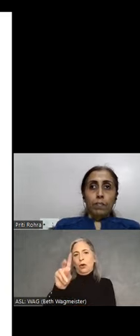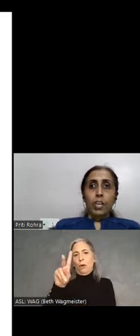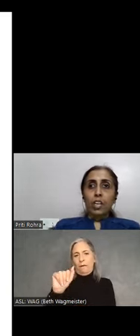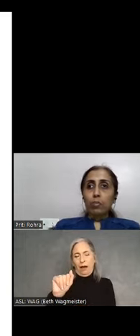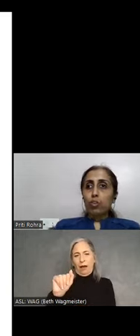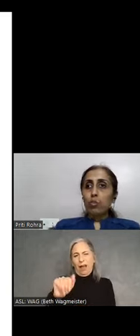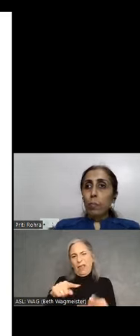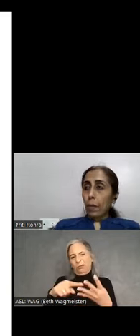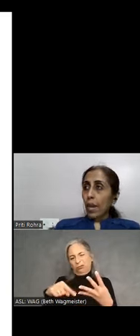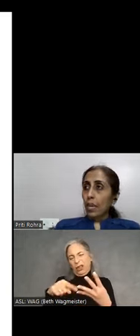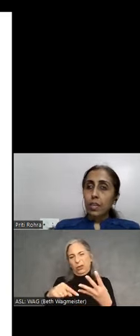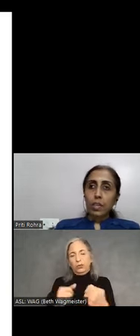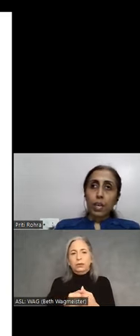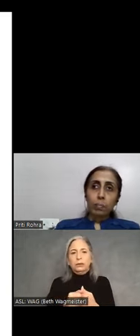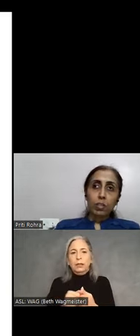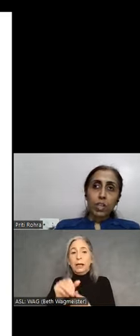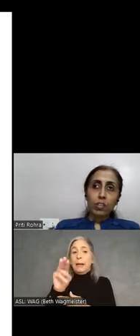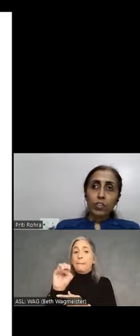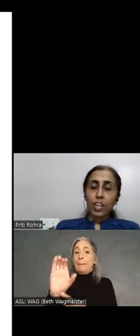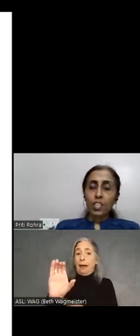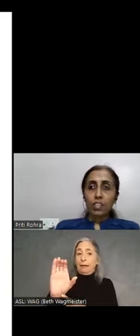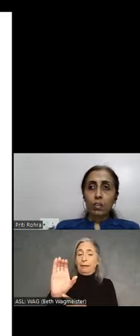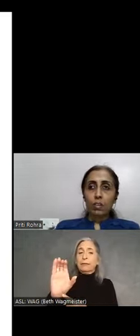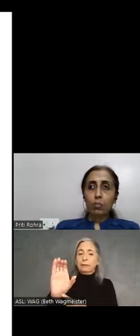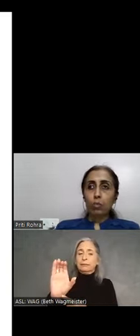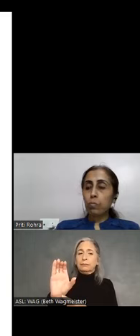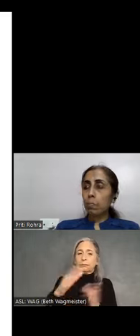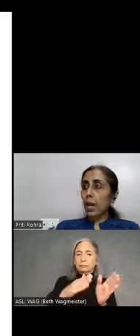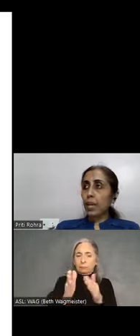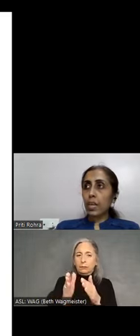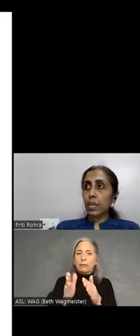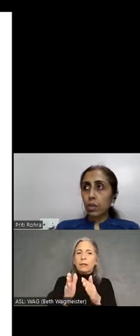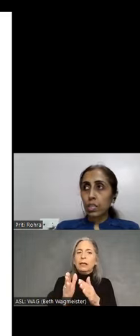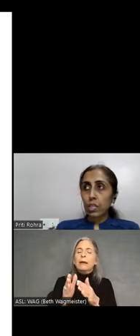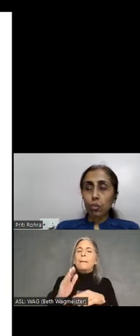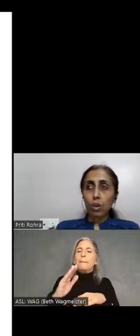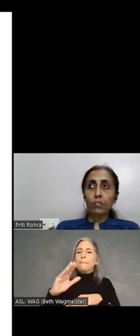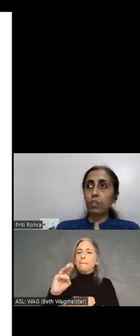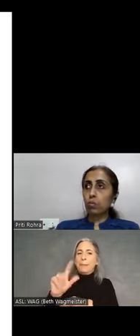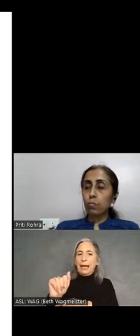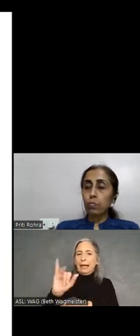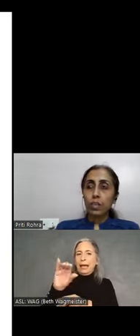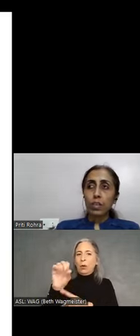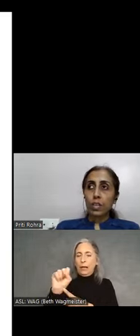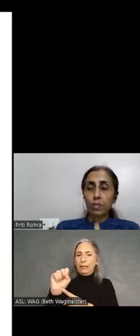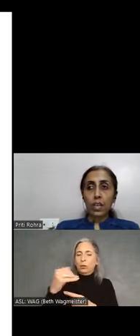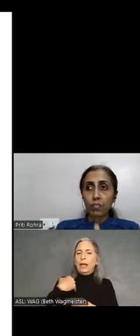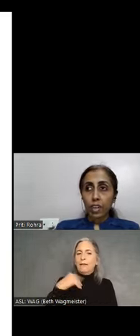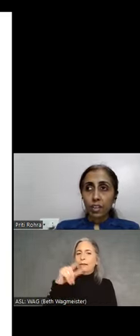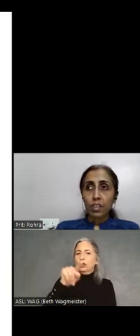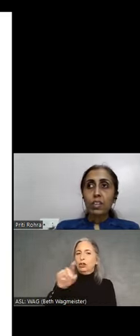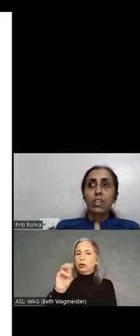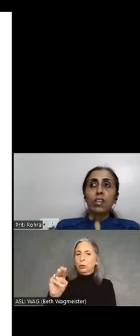When it comes to Mac, the Apple side of things, on both Mac and iOS you have the Zoom as a magnifier.